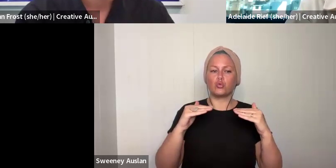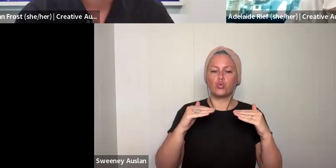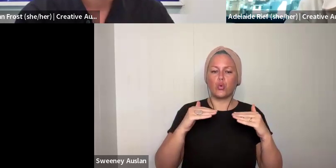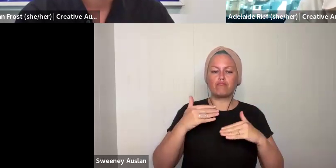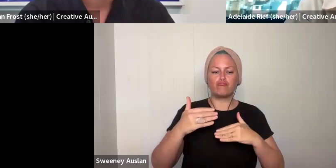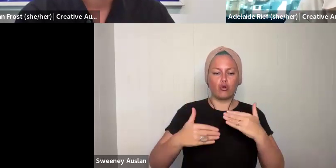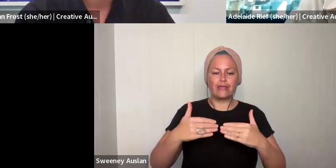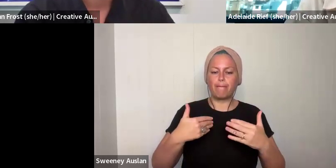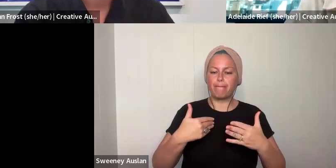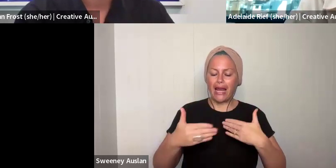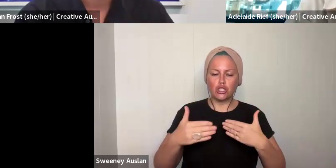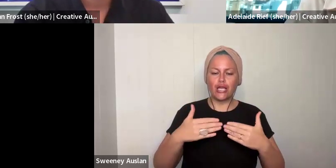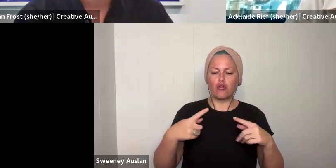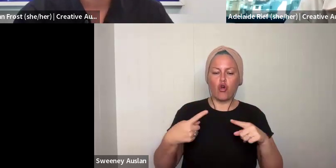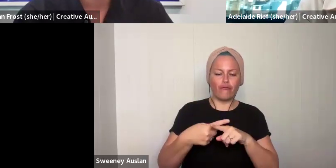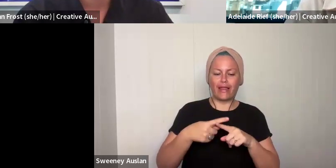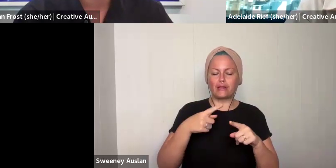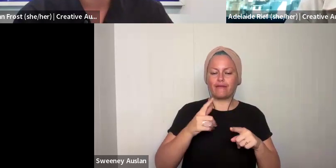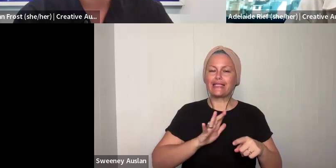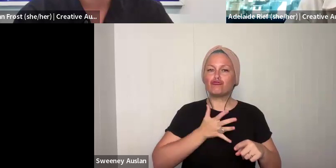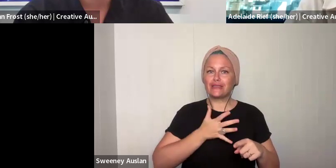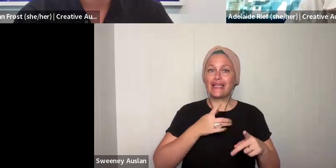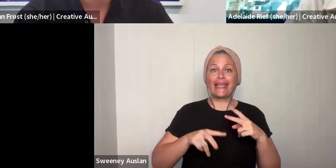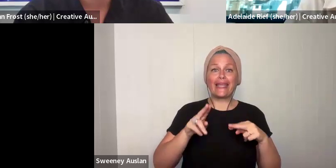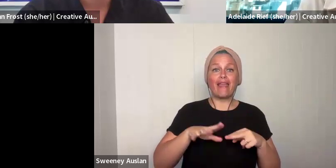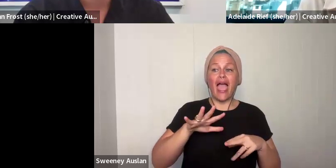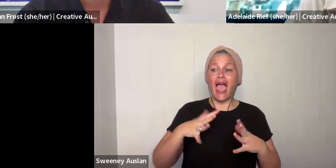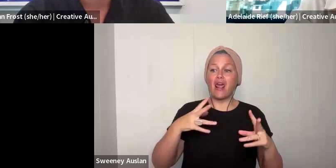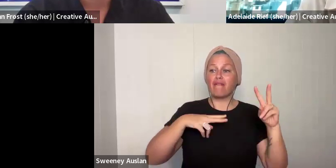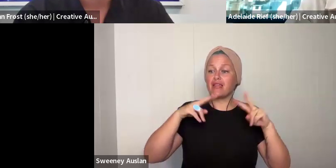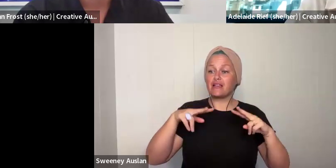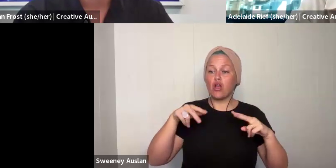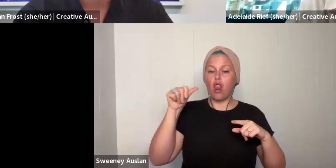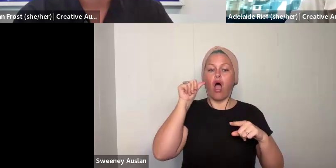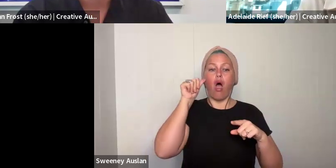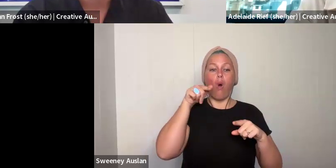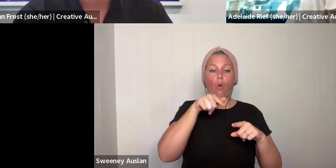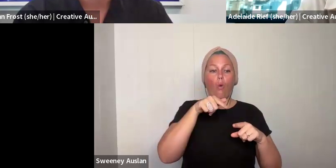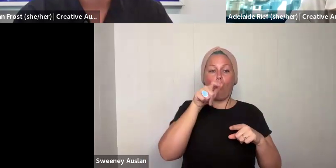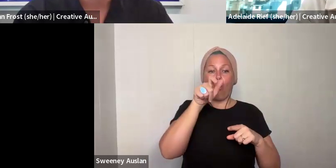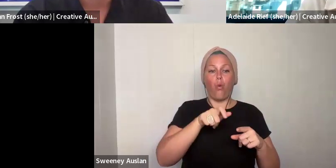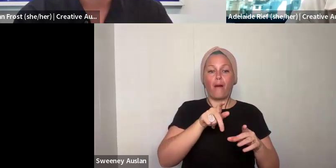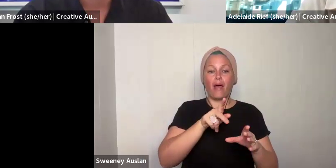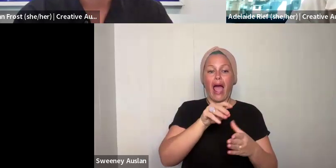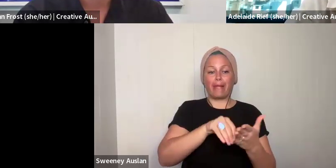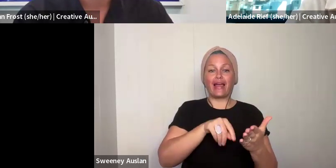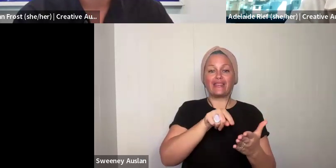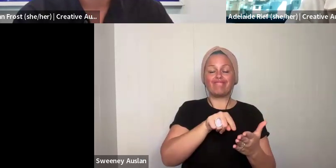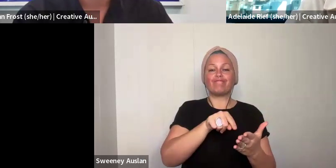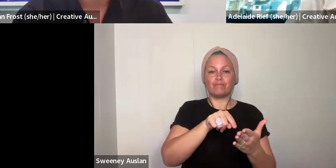to a process of managing conflicts of interest. If any of the assessors knows one of the applicants, we have a